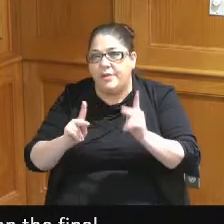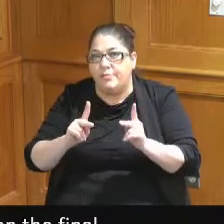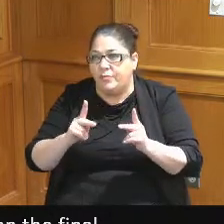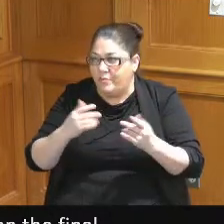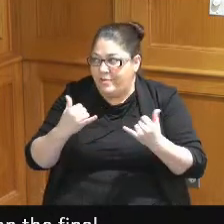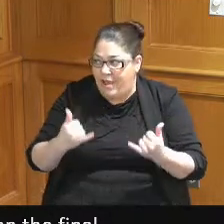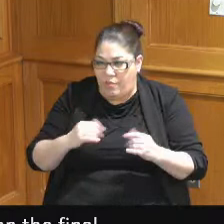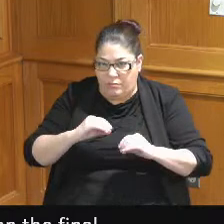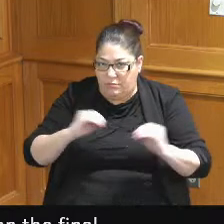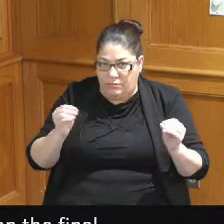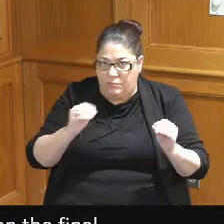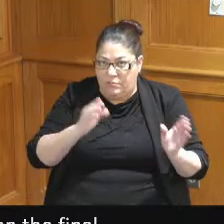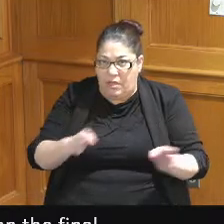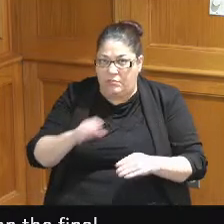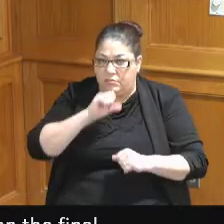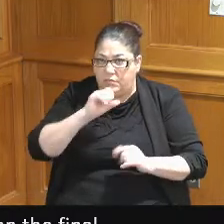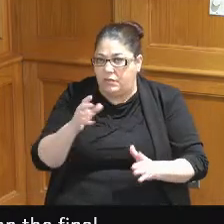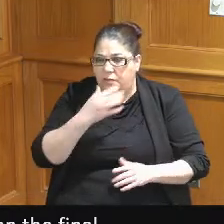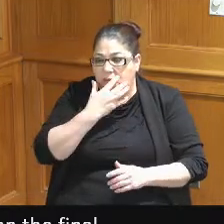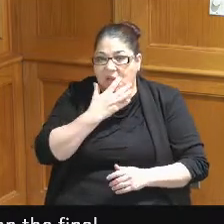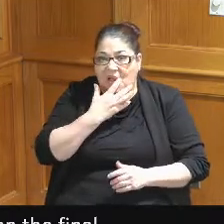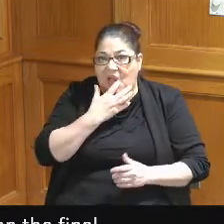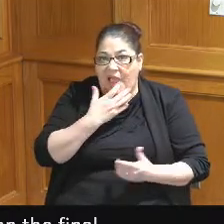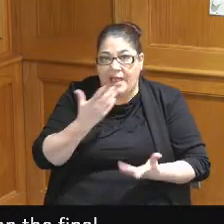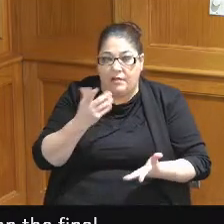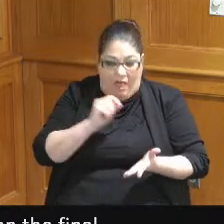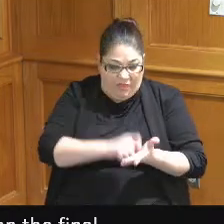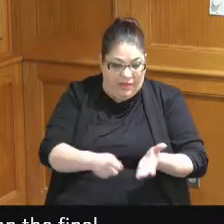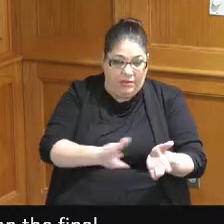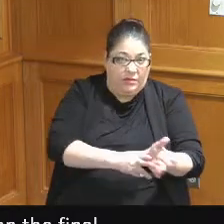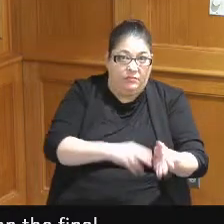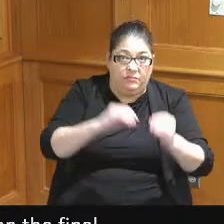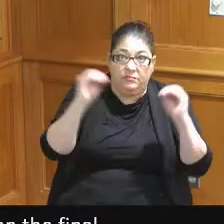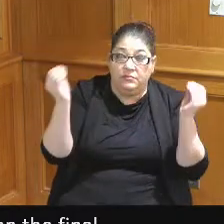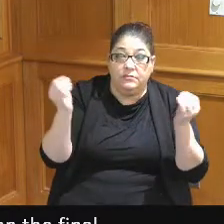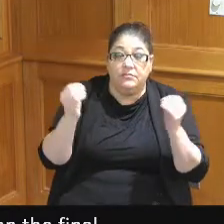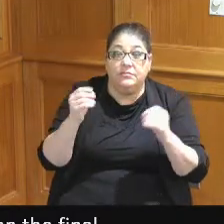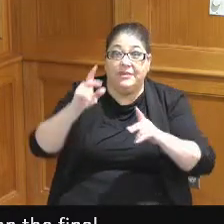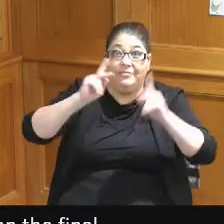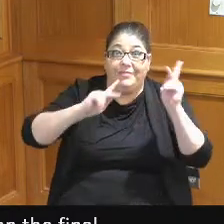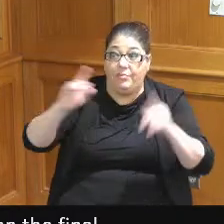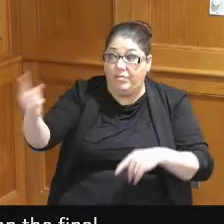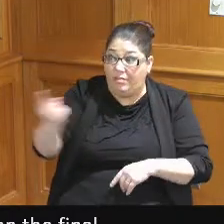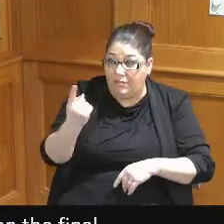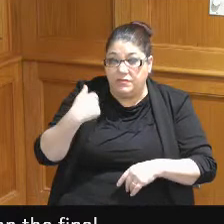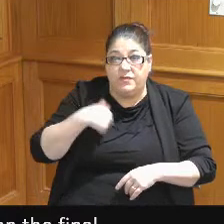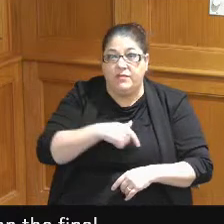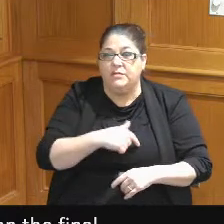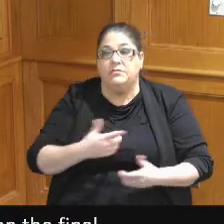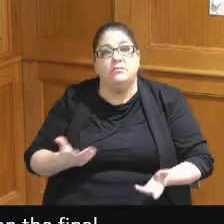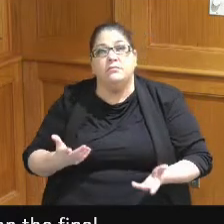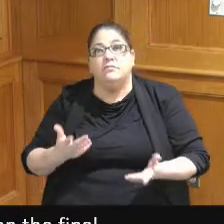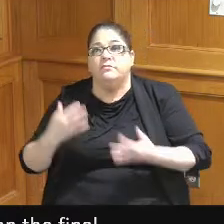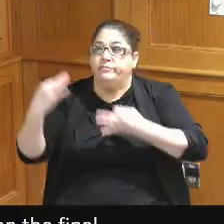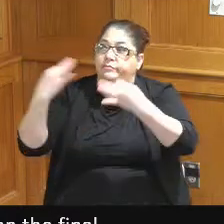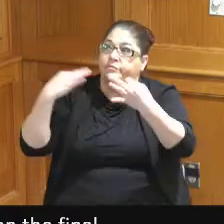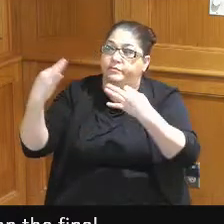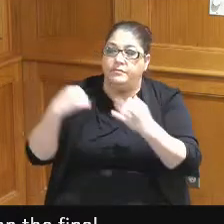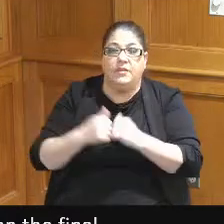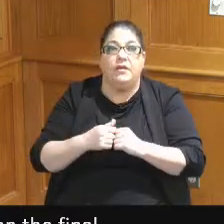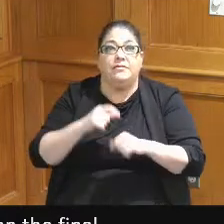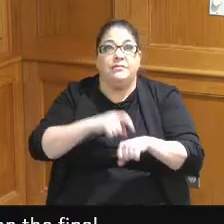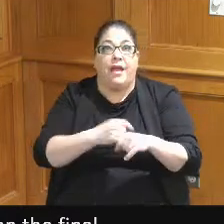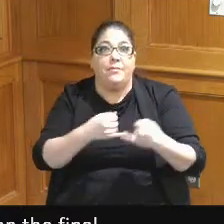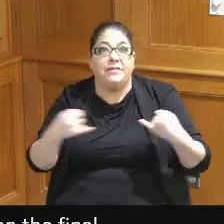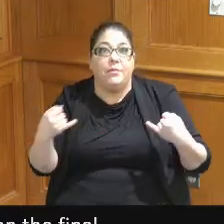anything in writing we don't have the people in front of us we don't have a timetable we hear